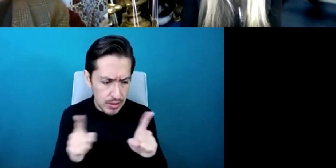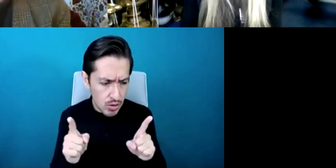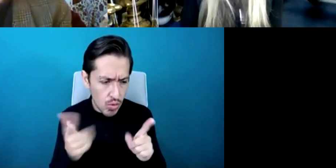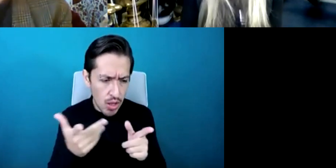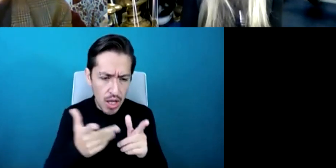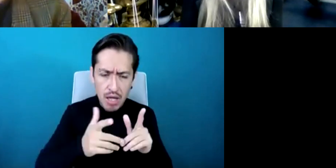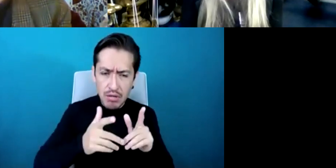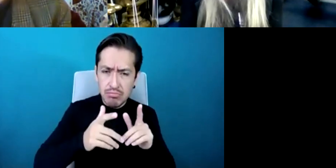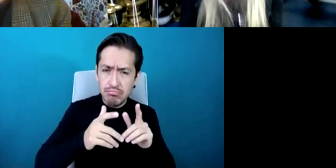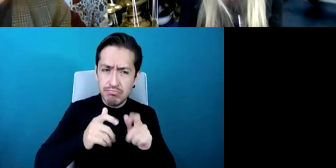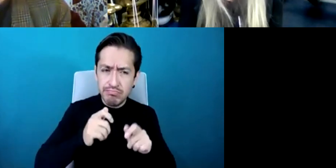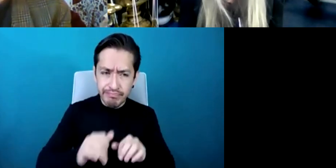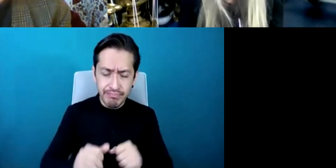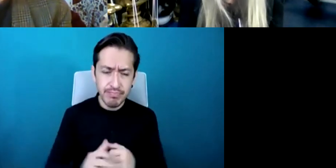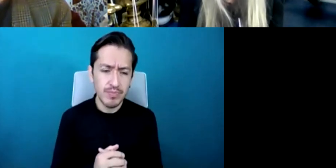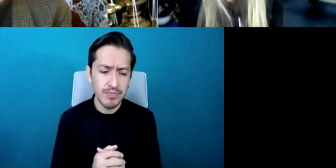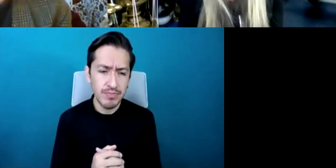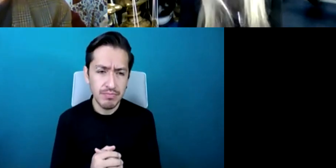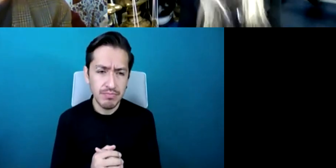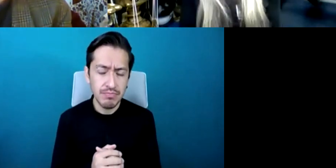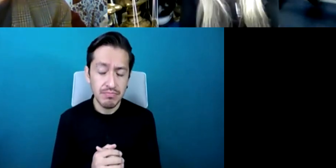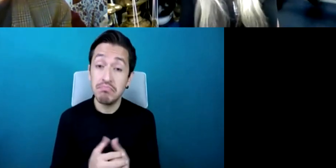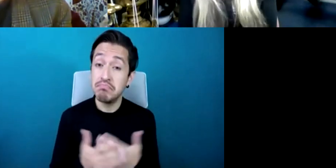It sounds wonderful well